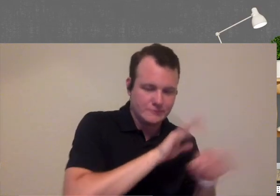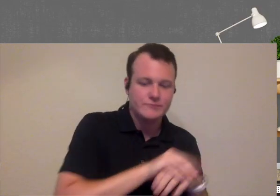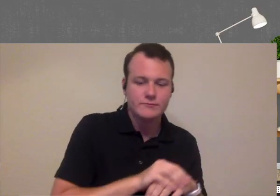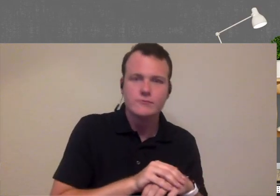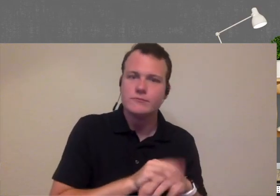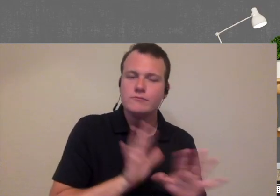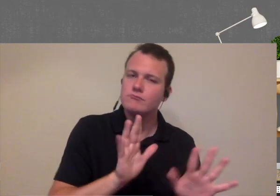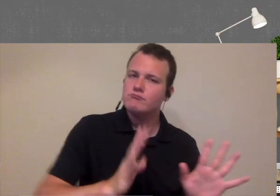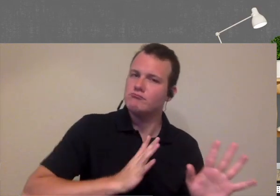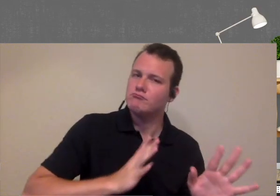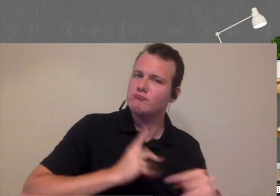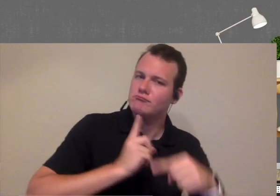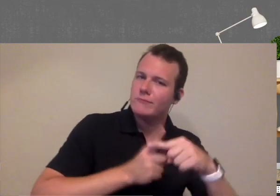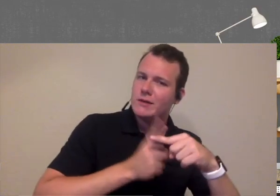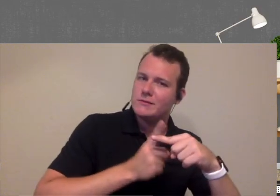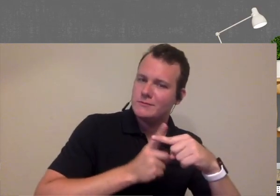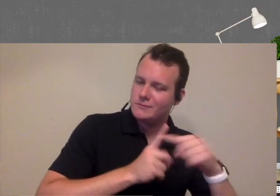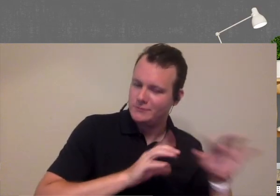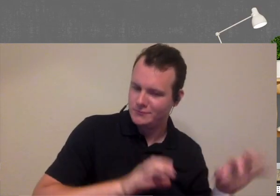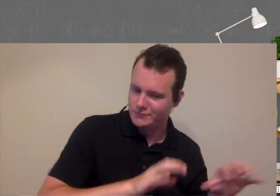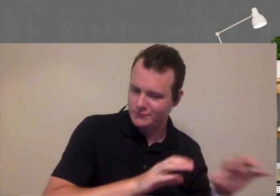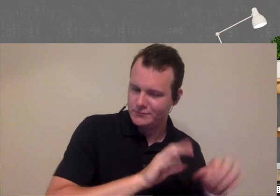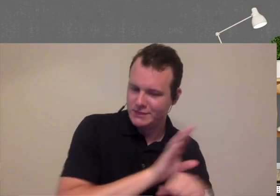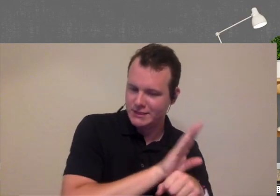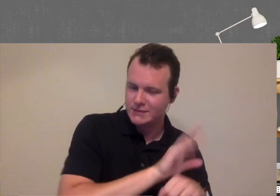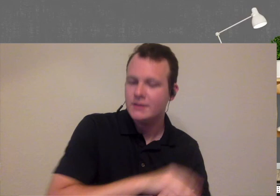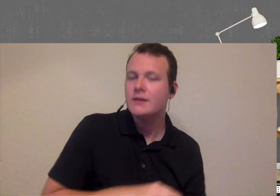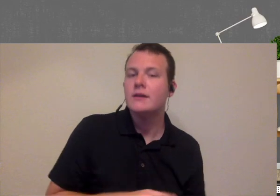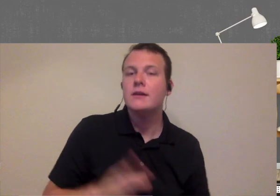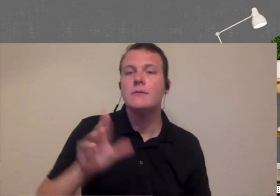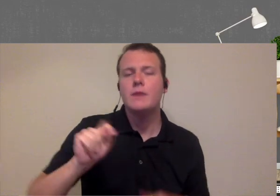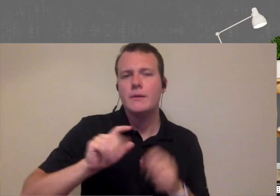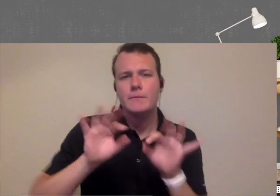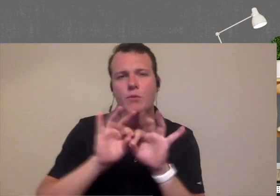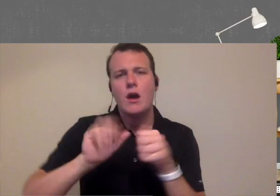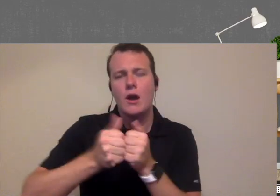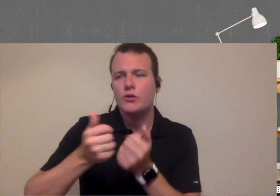but in a wonderful way but it's just about how you communicate with patients